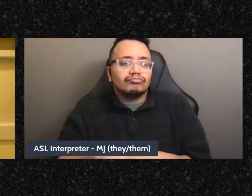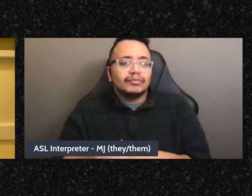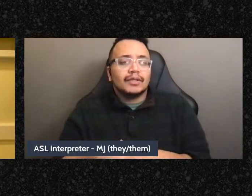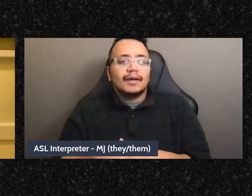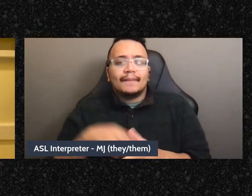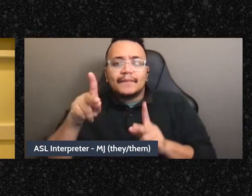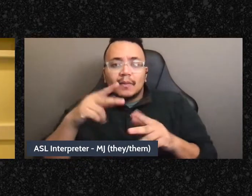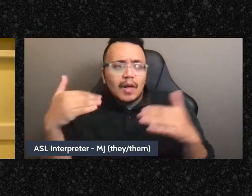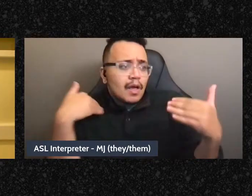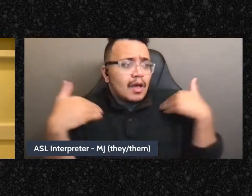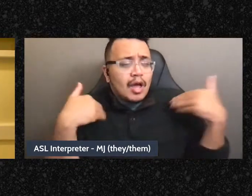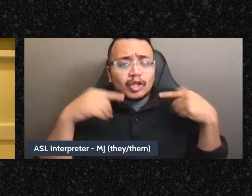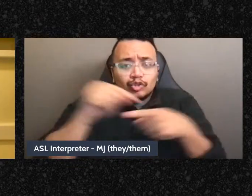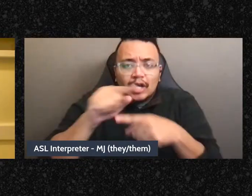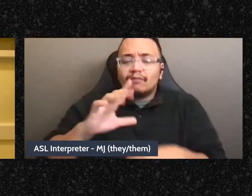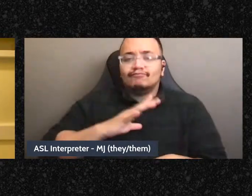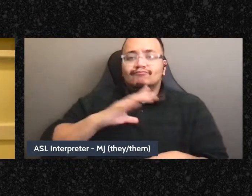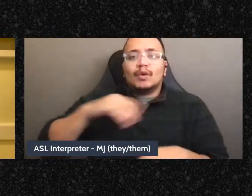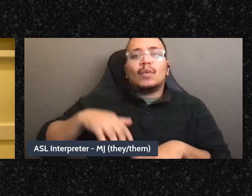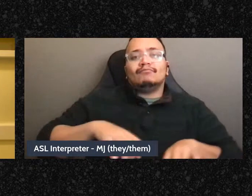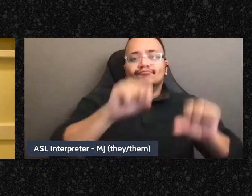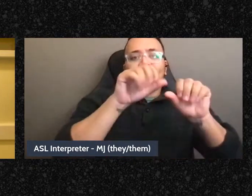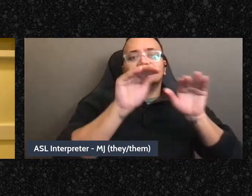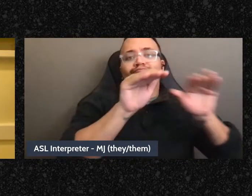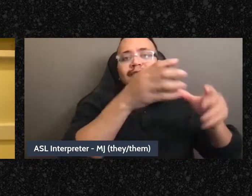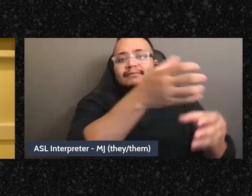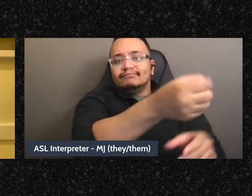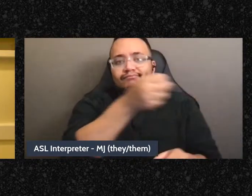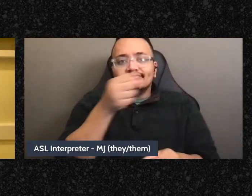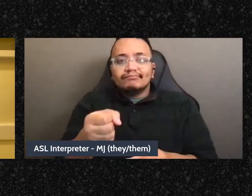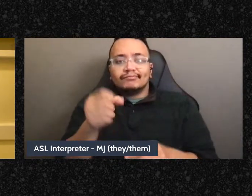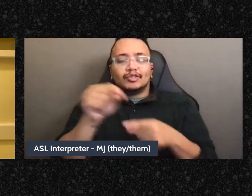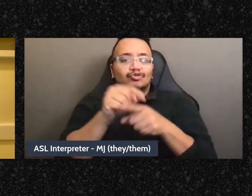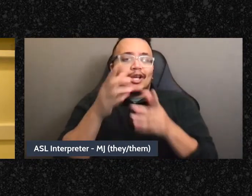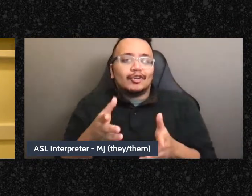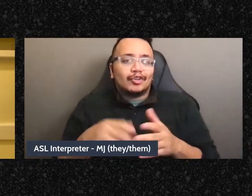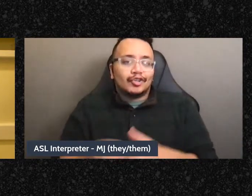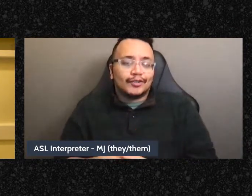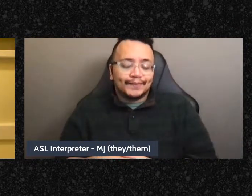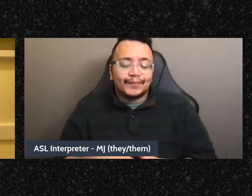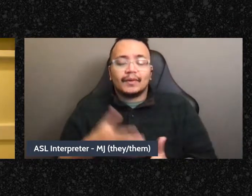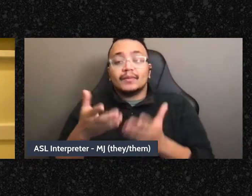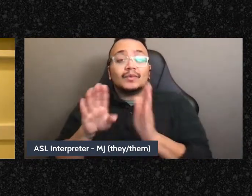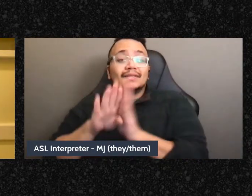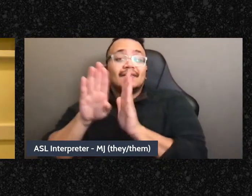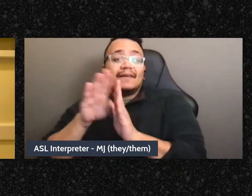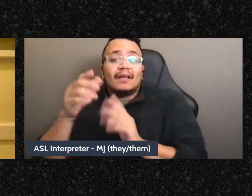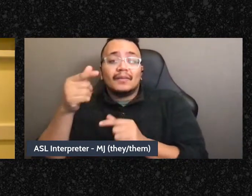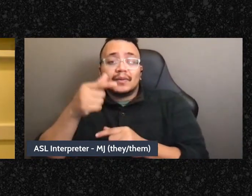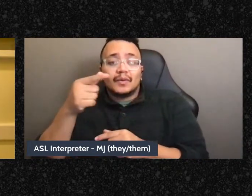a trainer, we've created the google form” So you can tell us what you want to eat after, you know,